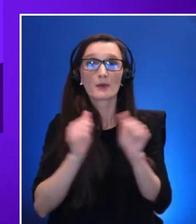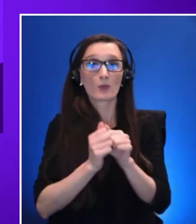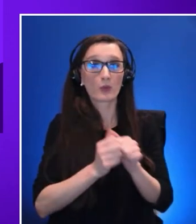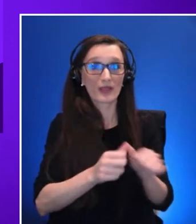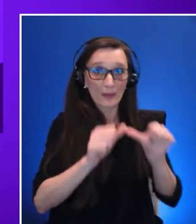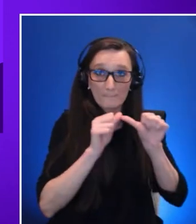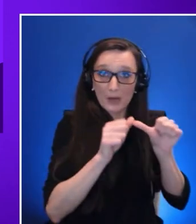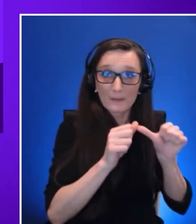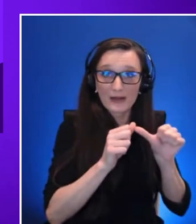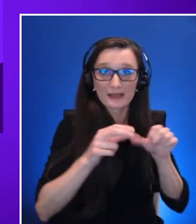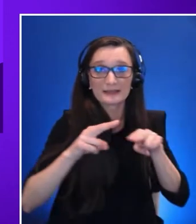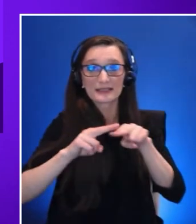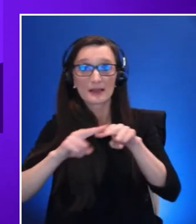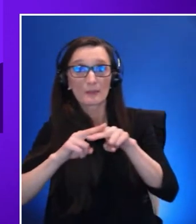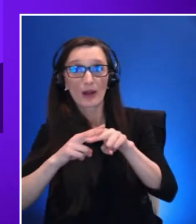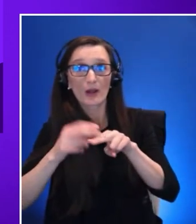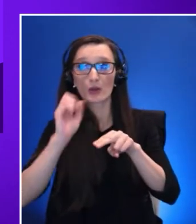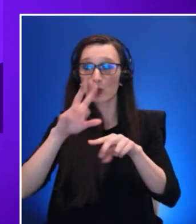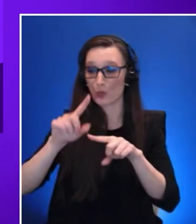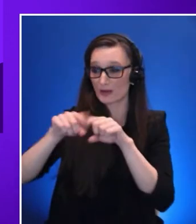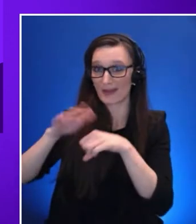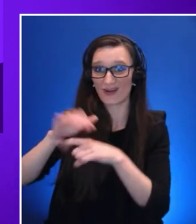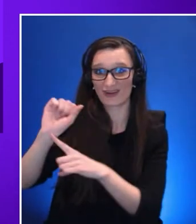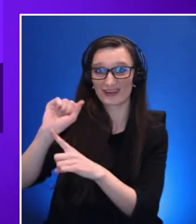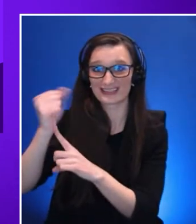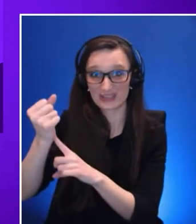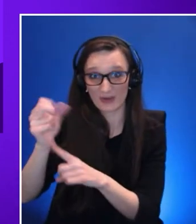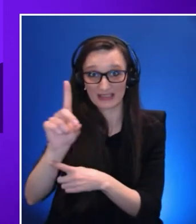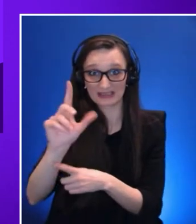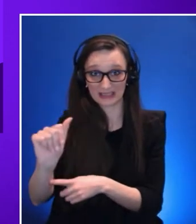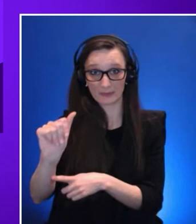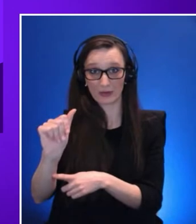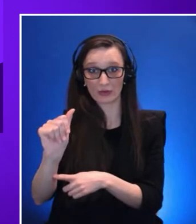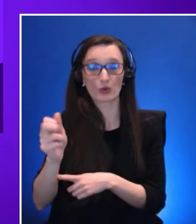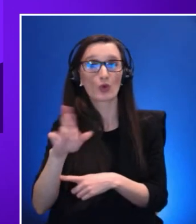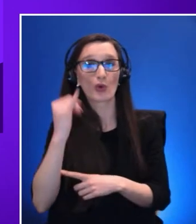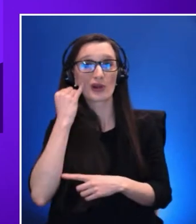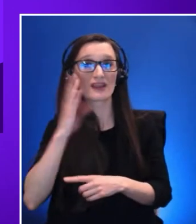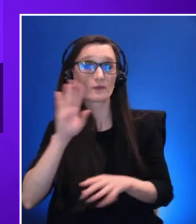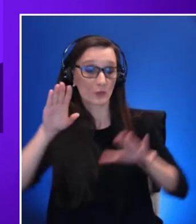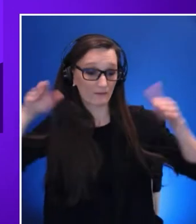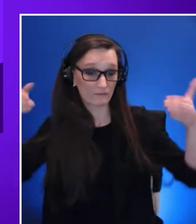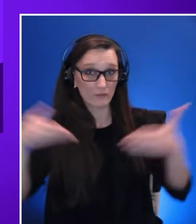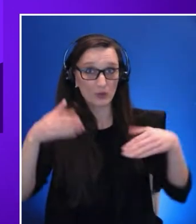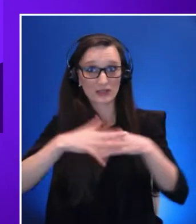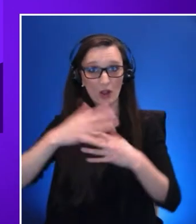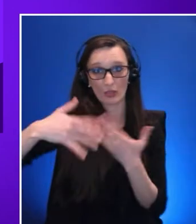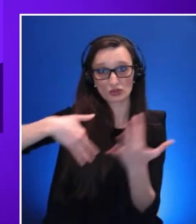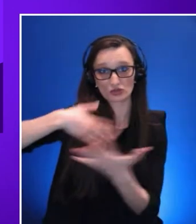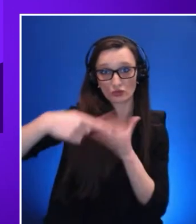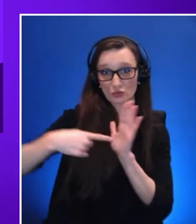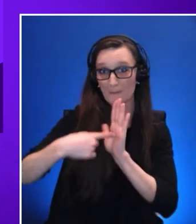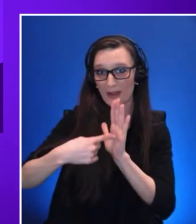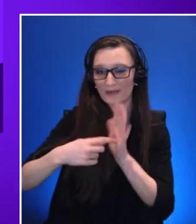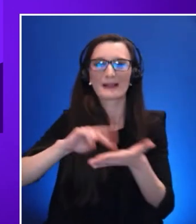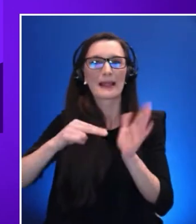or if we refer to the social model of digital inclusion, anyone where the environment in this